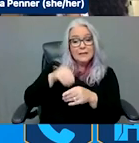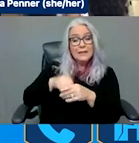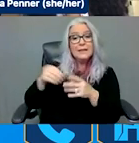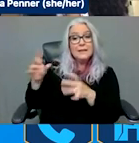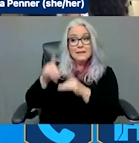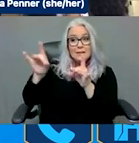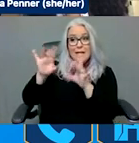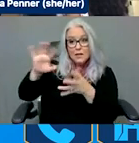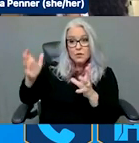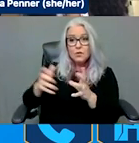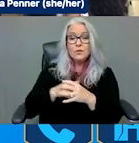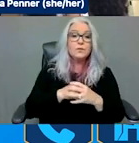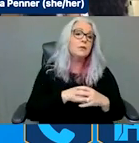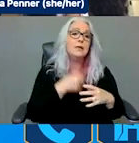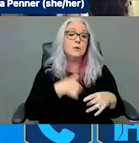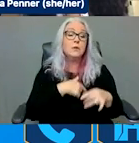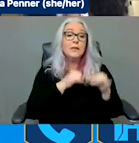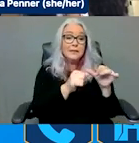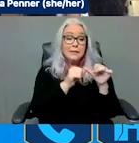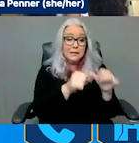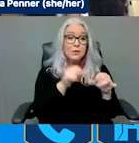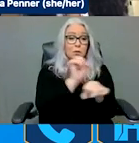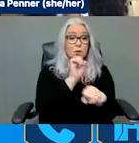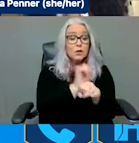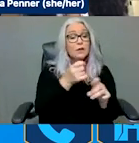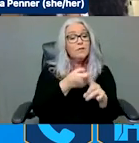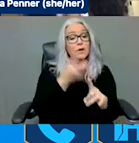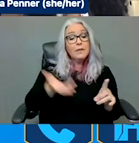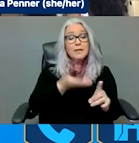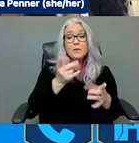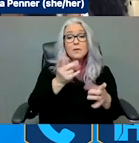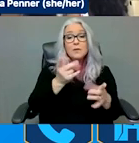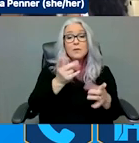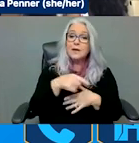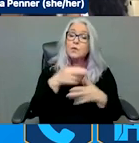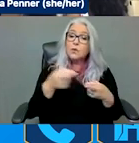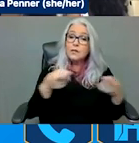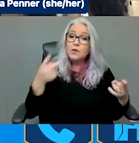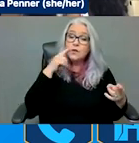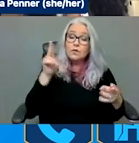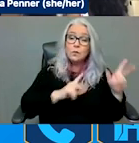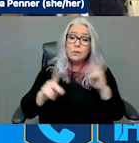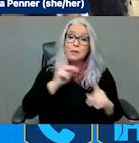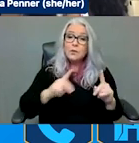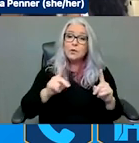forward from this week, a resource for folks in the